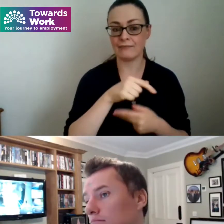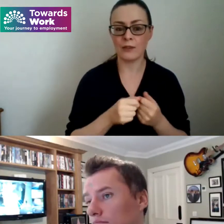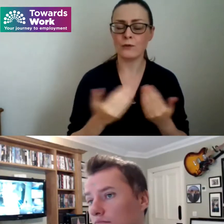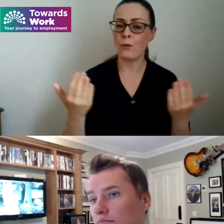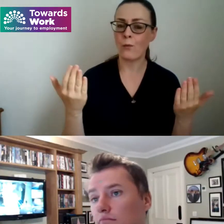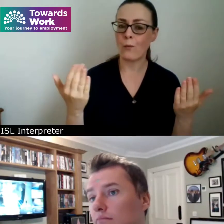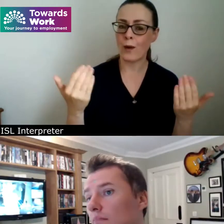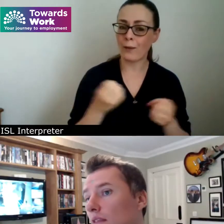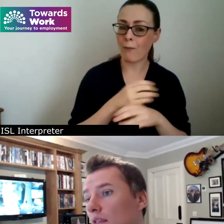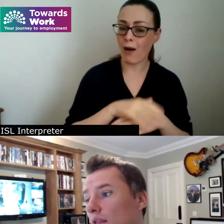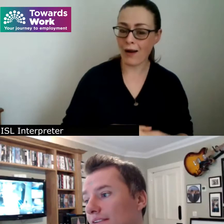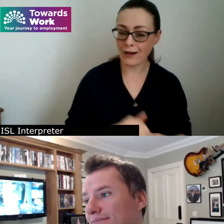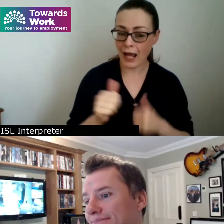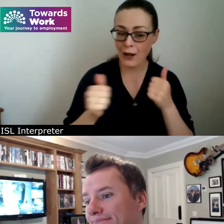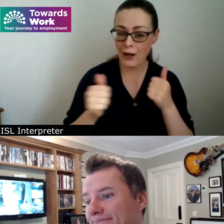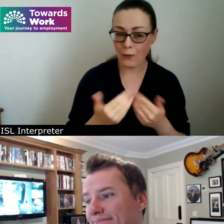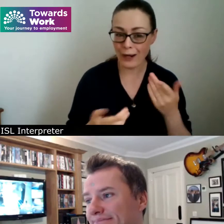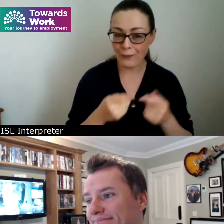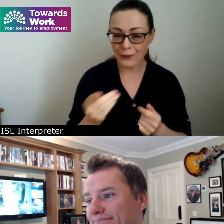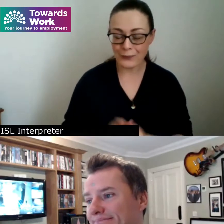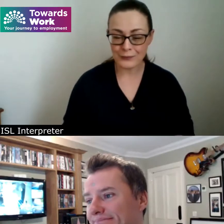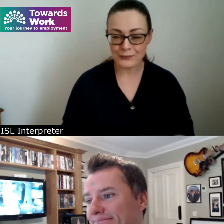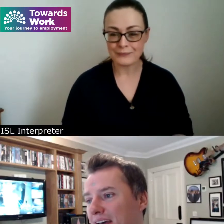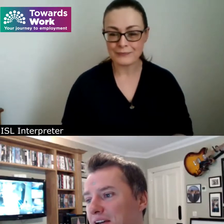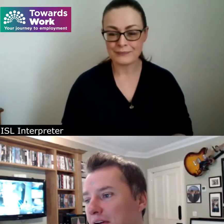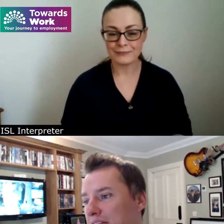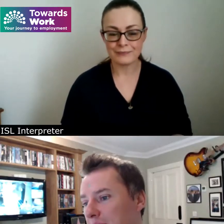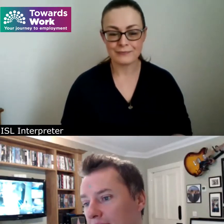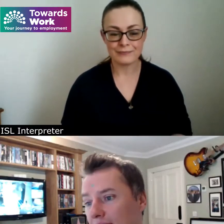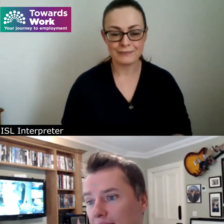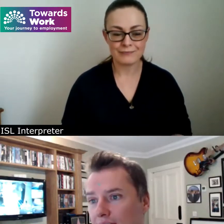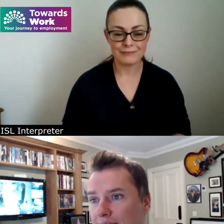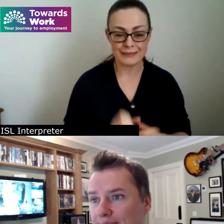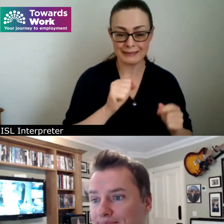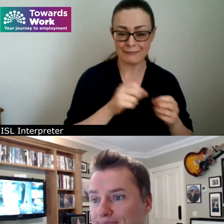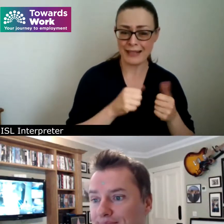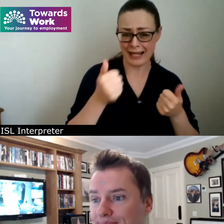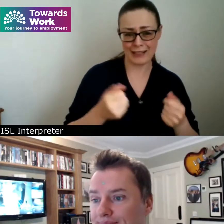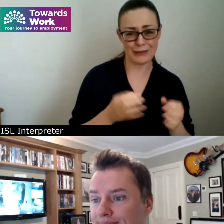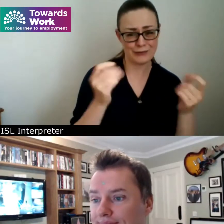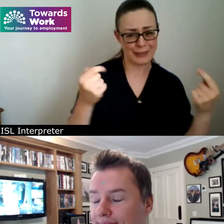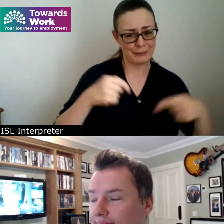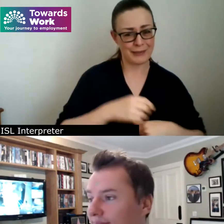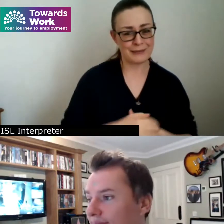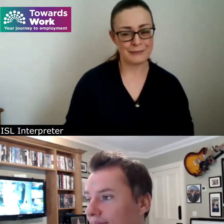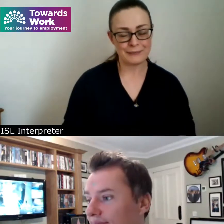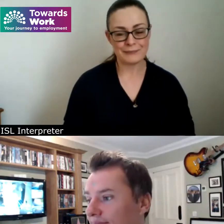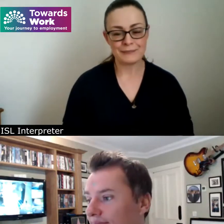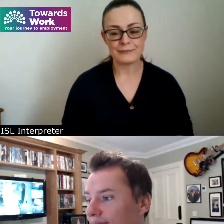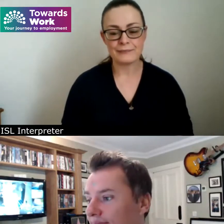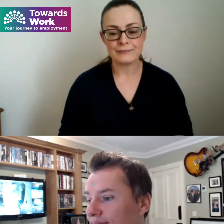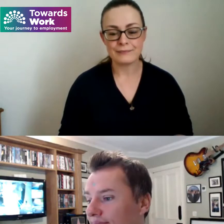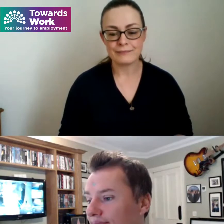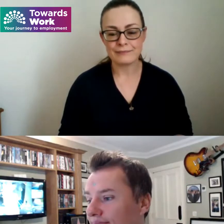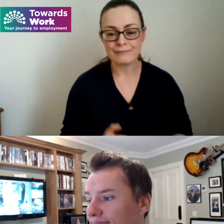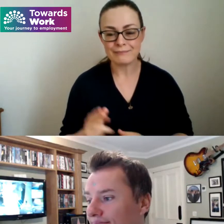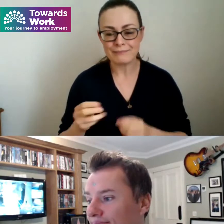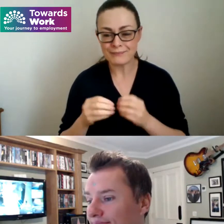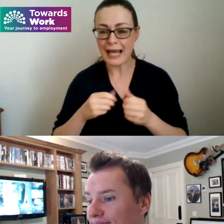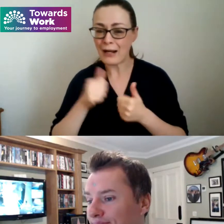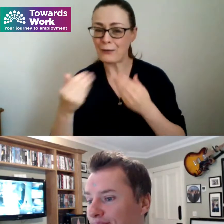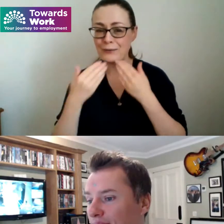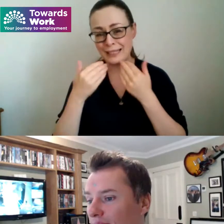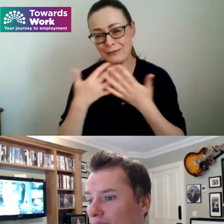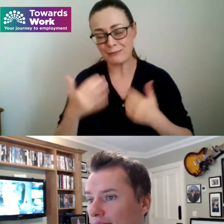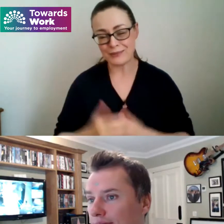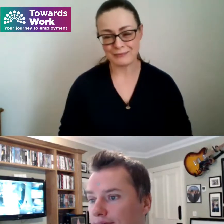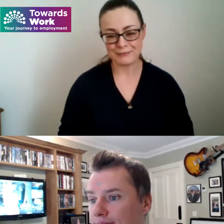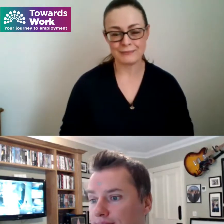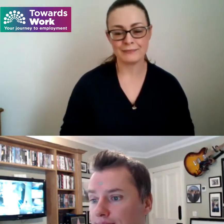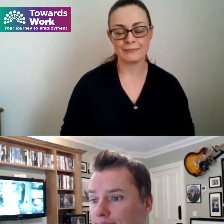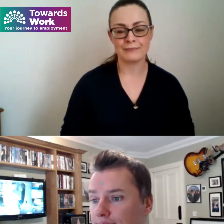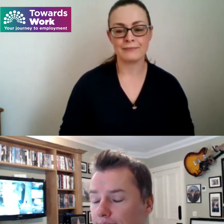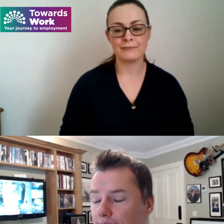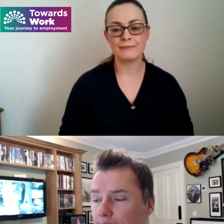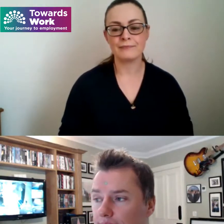all hello how are yours hey great to be here Carly hello thank you so much see you with us